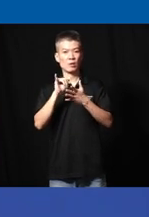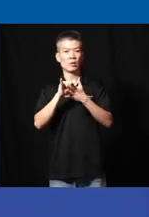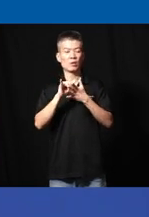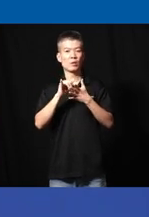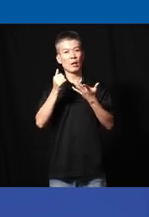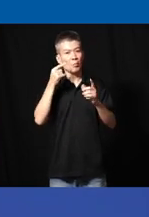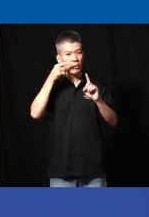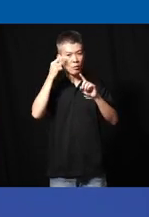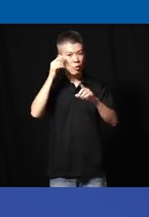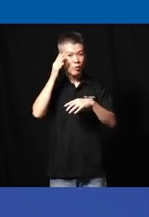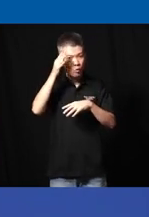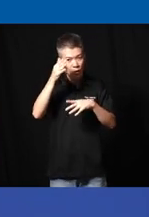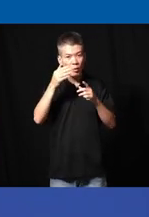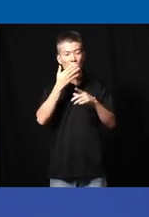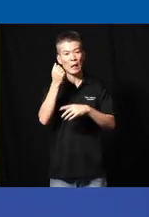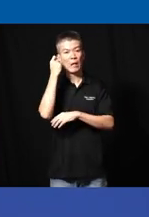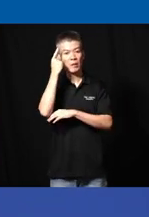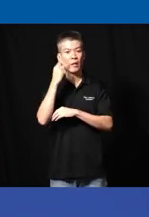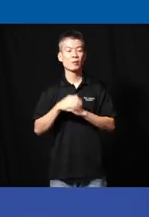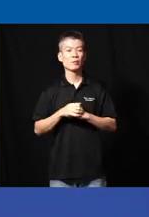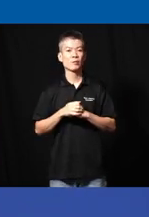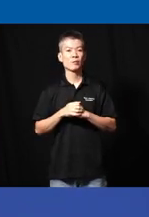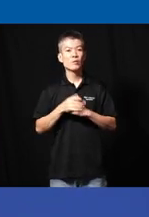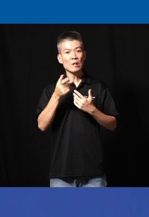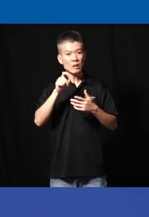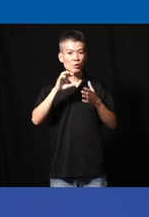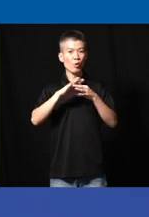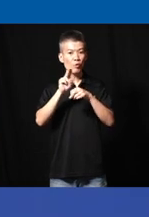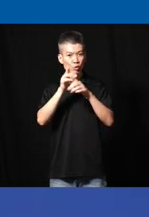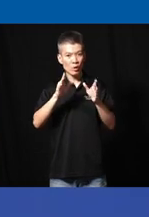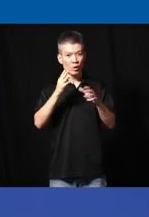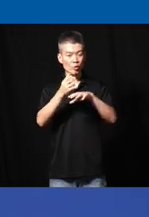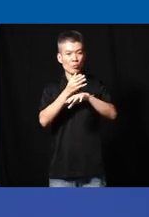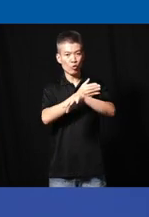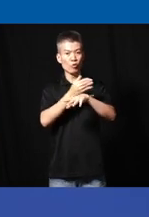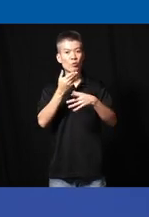perspective for the future to better understand uh the needs of users and improve the accessibility